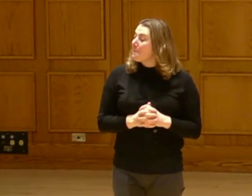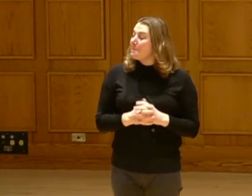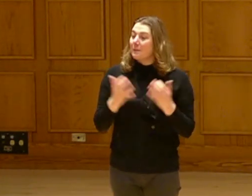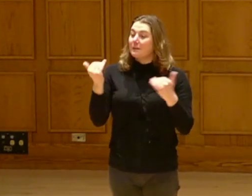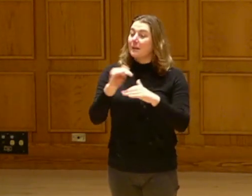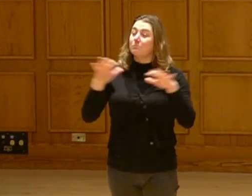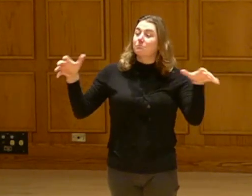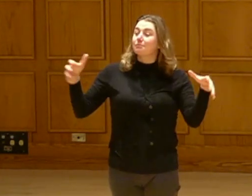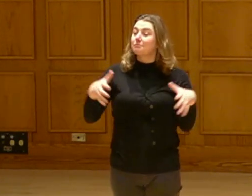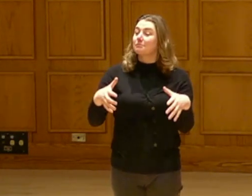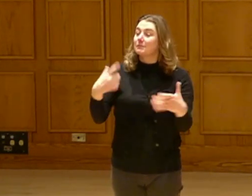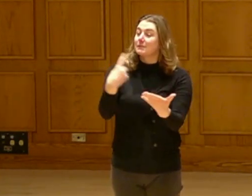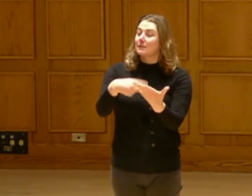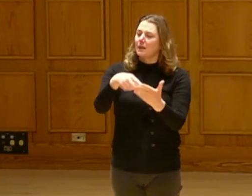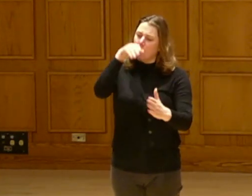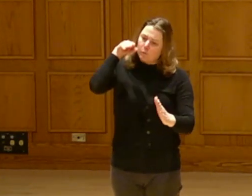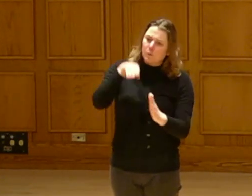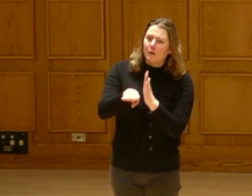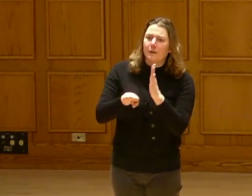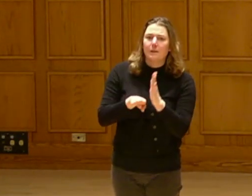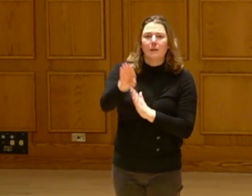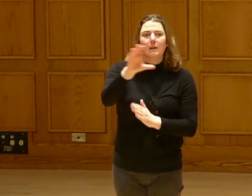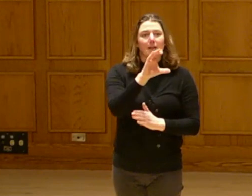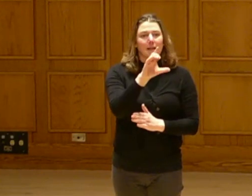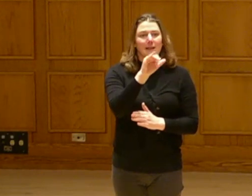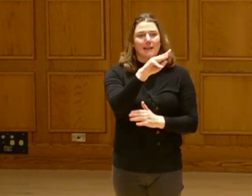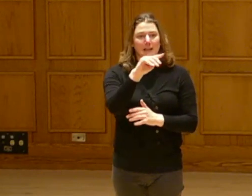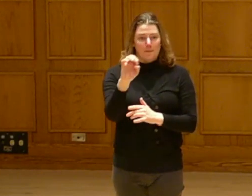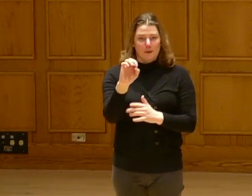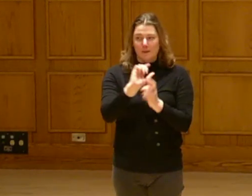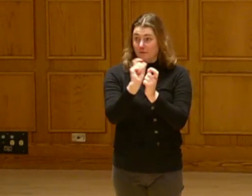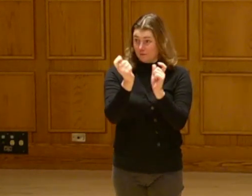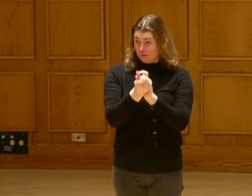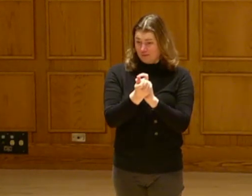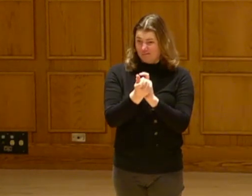It will pull up a listing. Tonight we're gathering to discuss resilience and climate change.